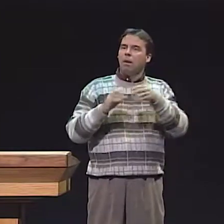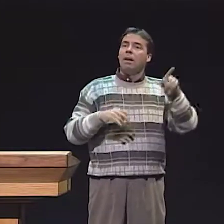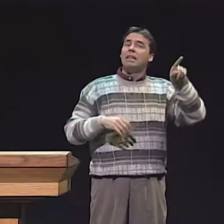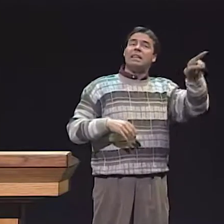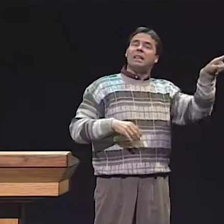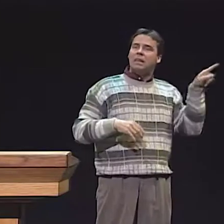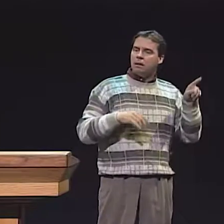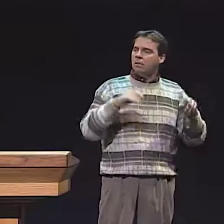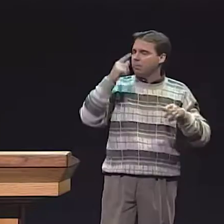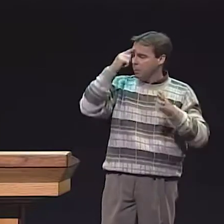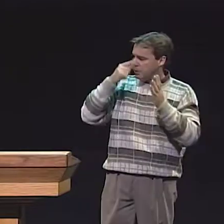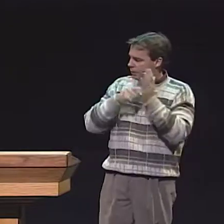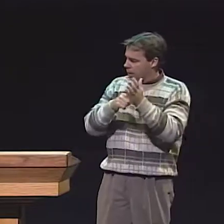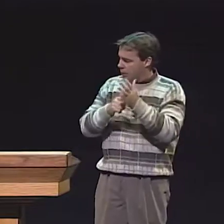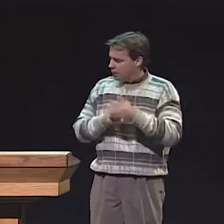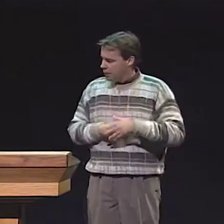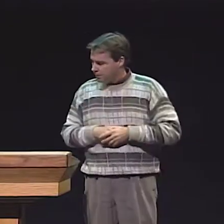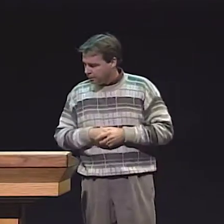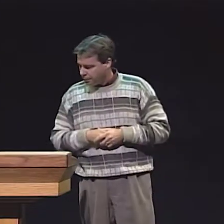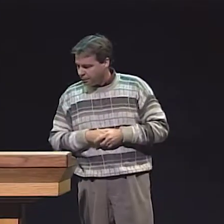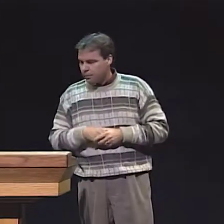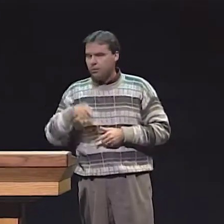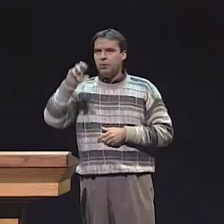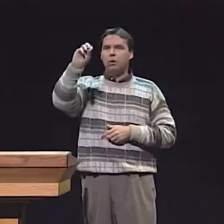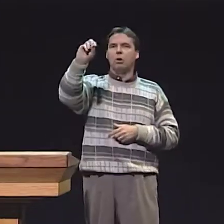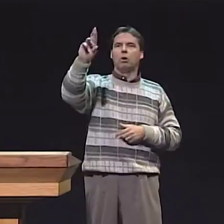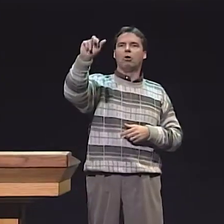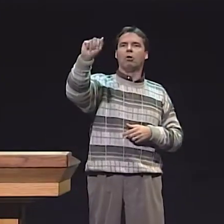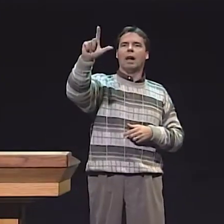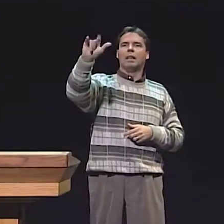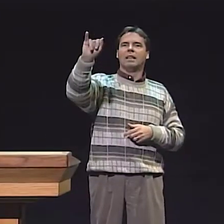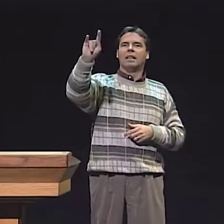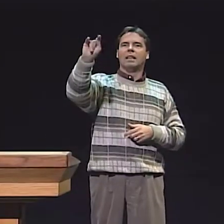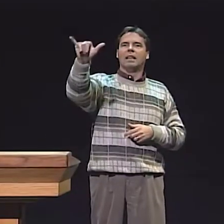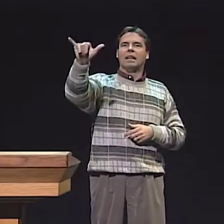THE STUDIES WITH OTHER HEARING CHILDREN